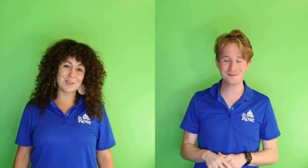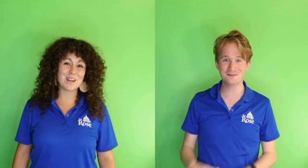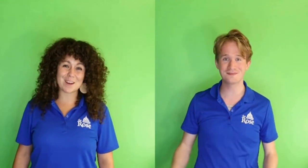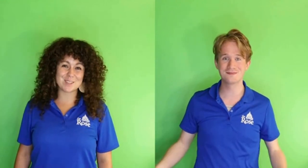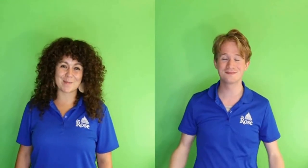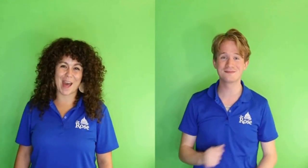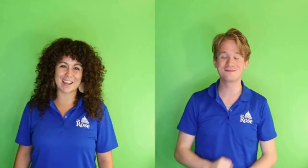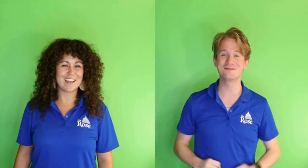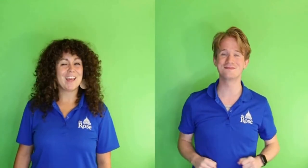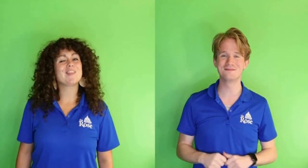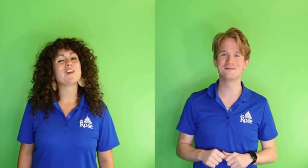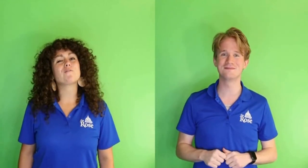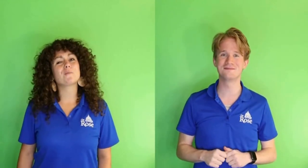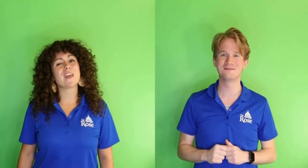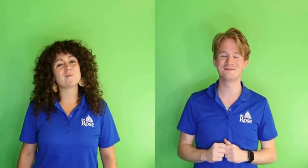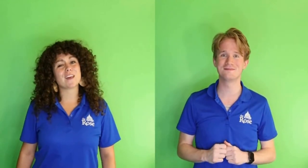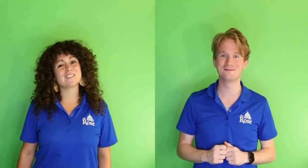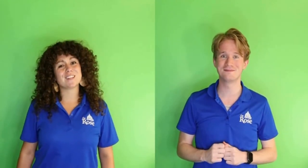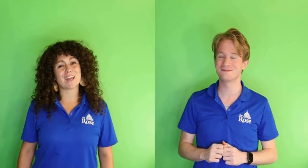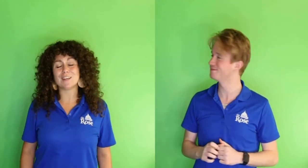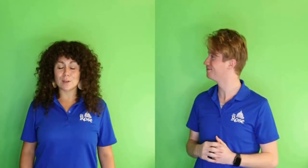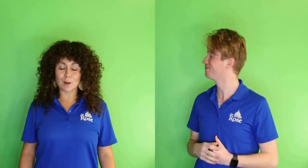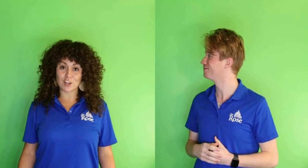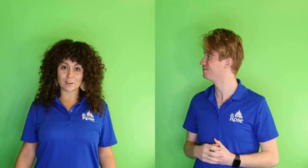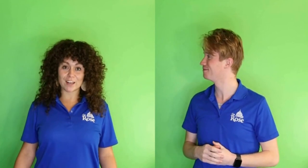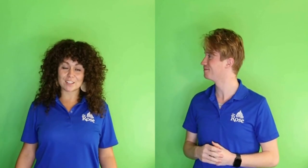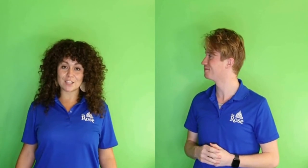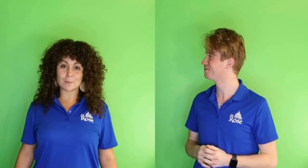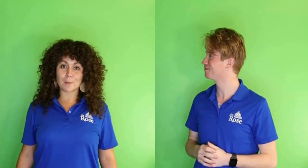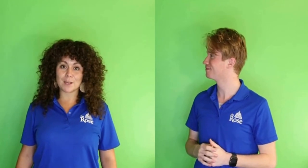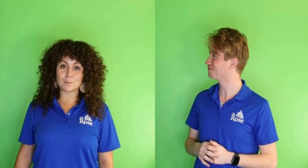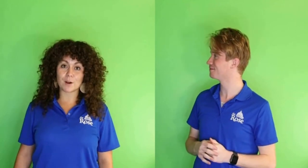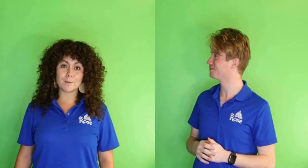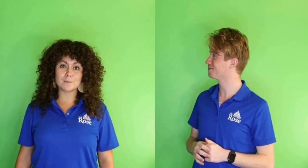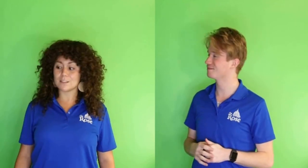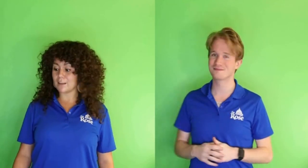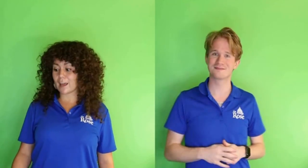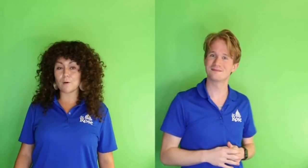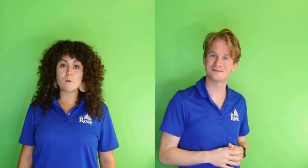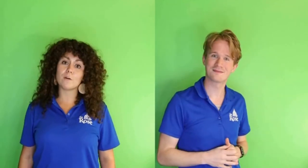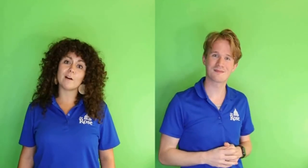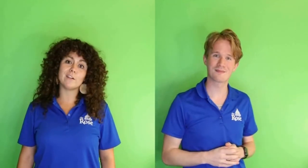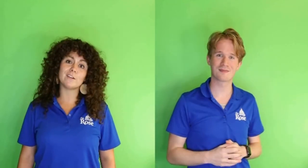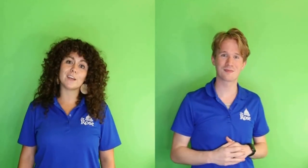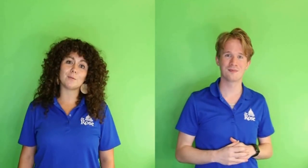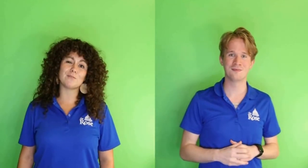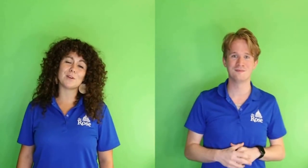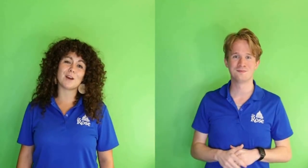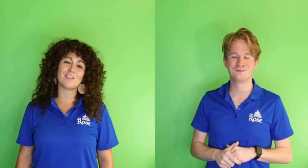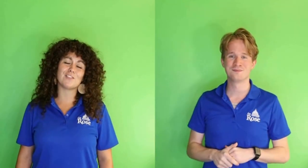You can add them to the bag. Thank you for playing with us today. And you can watch other activities about Penguin Problems now or a little later before you watch the show.